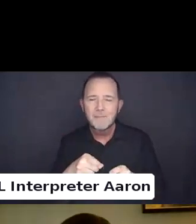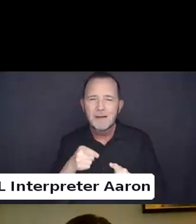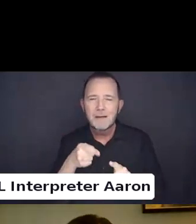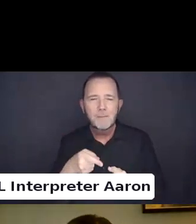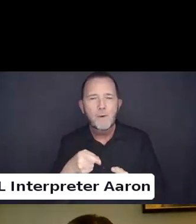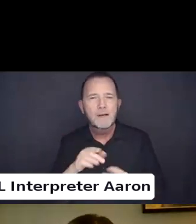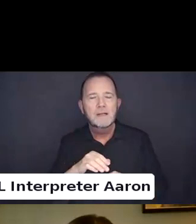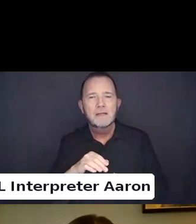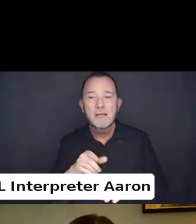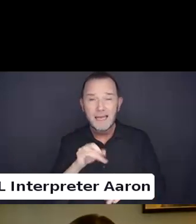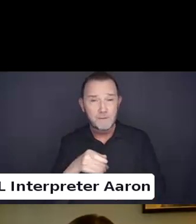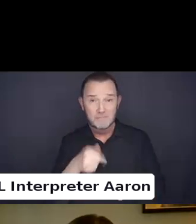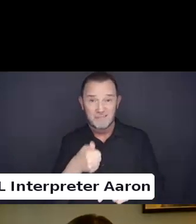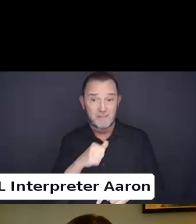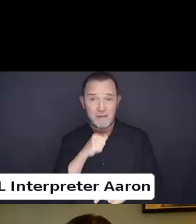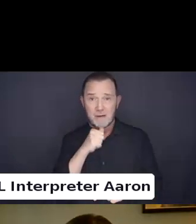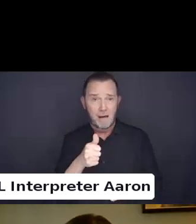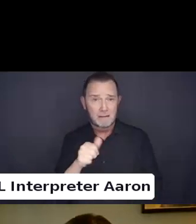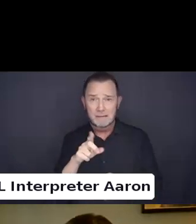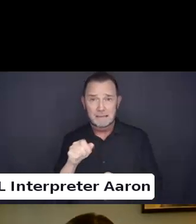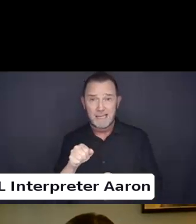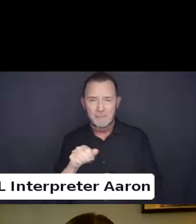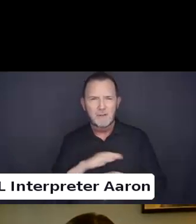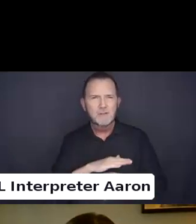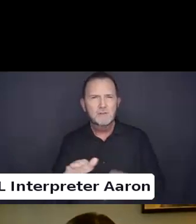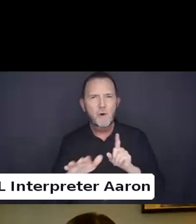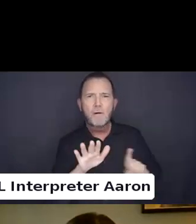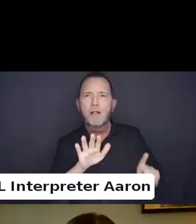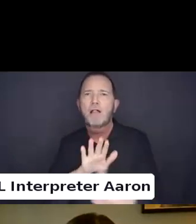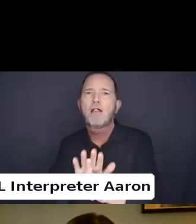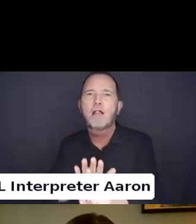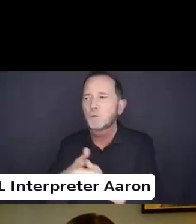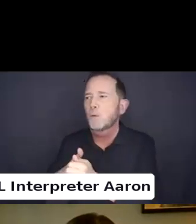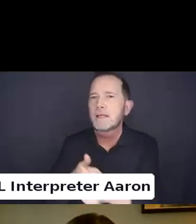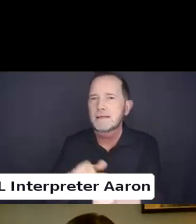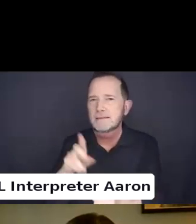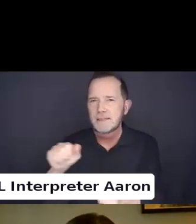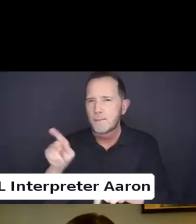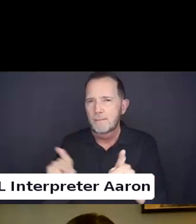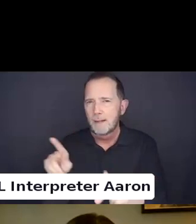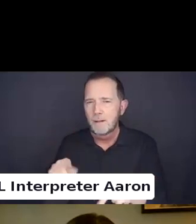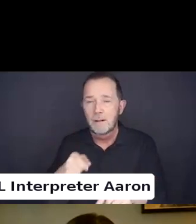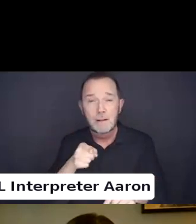I think we all have times. It doesn't matter who we are or what role we play. There's times you're in front.